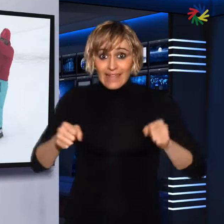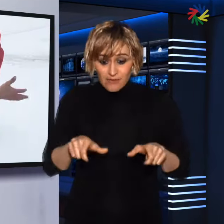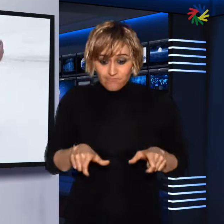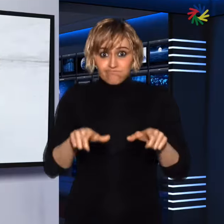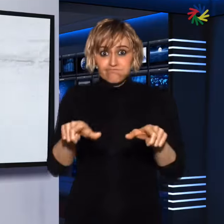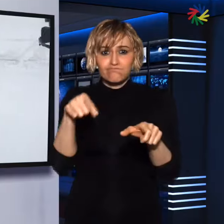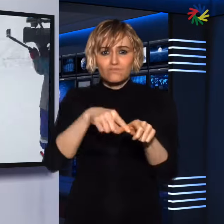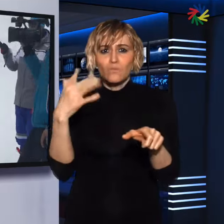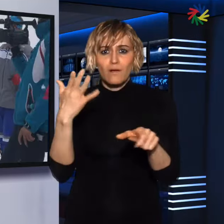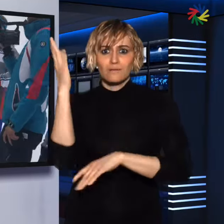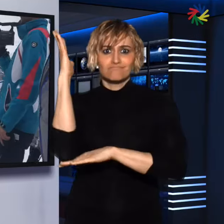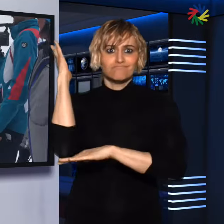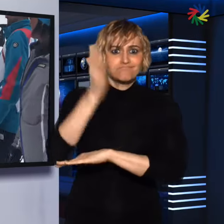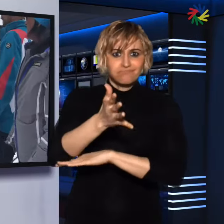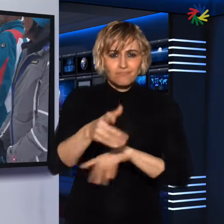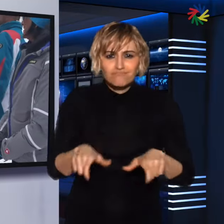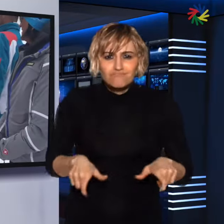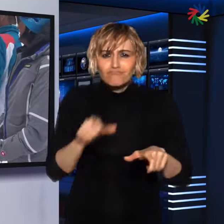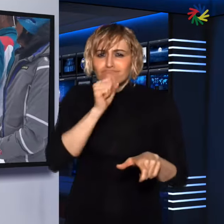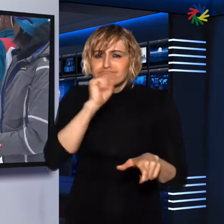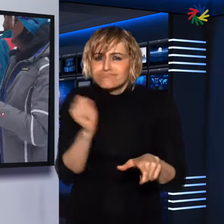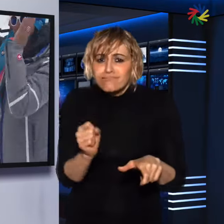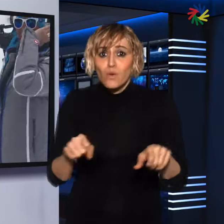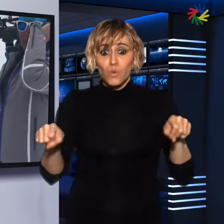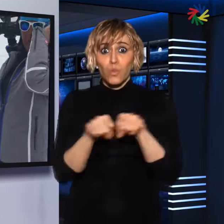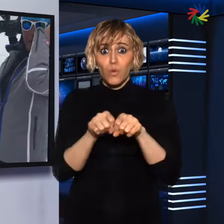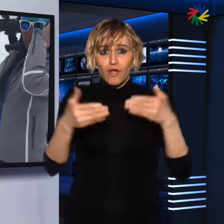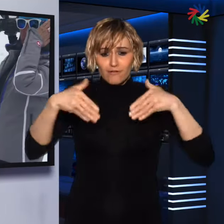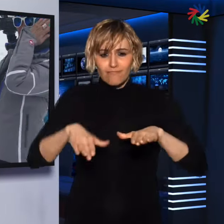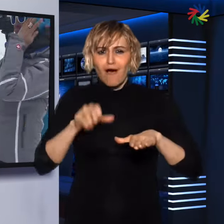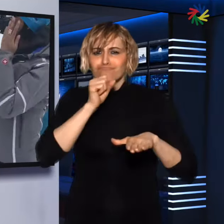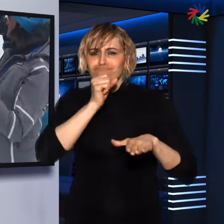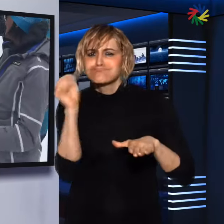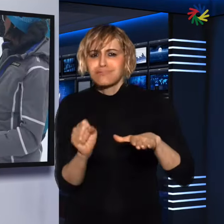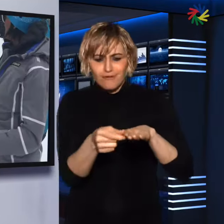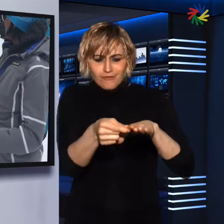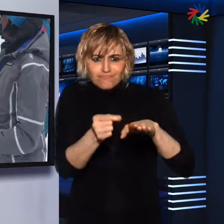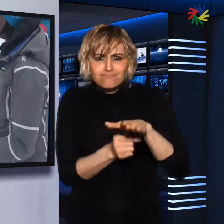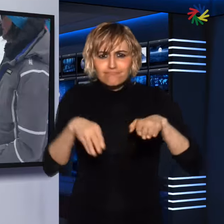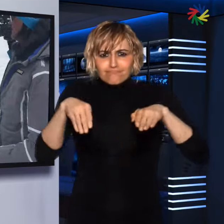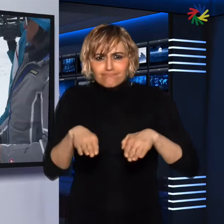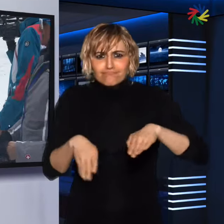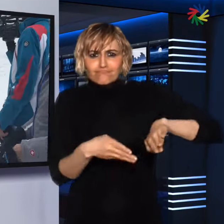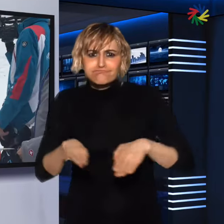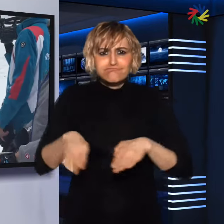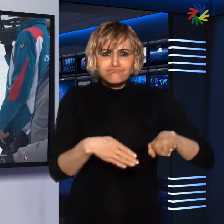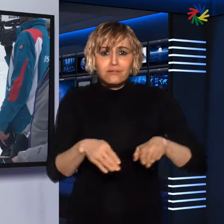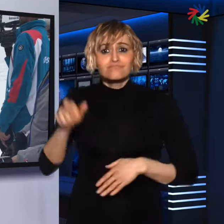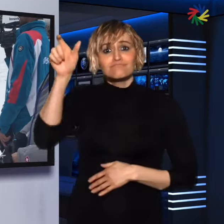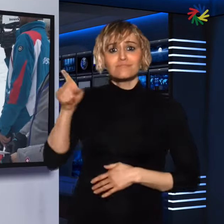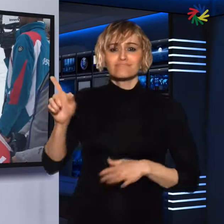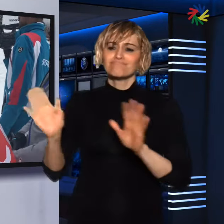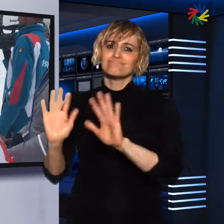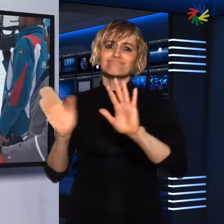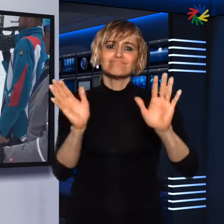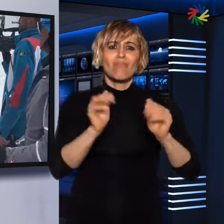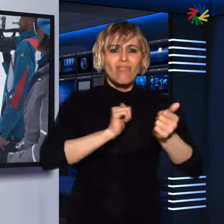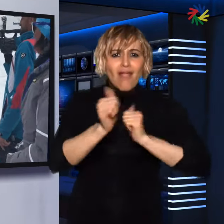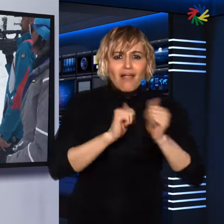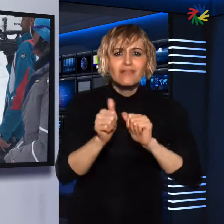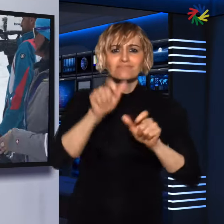and vintage boots.